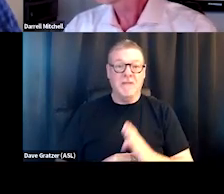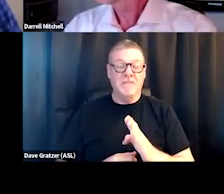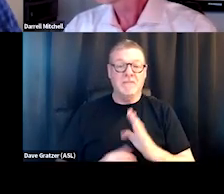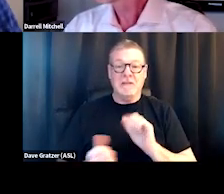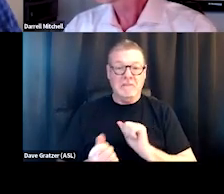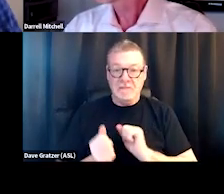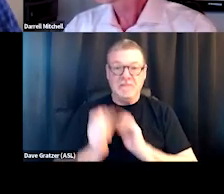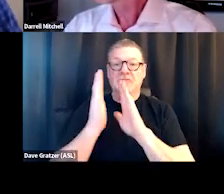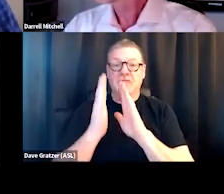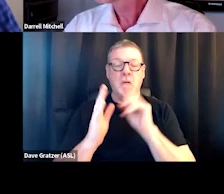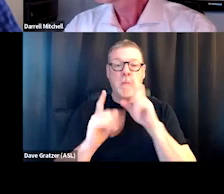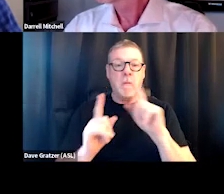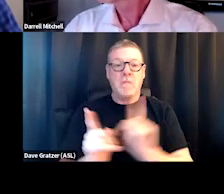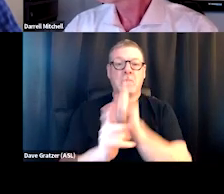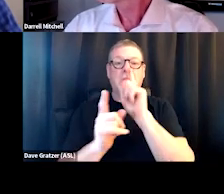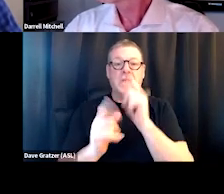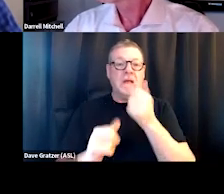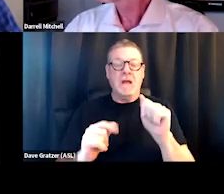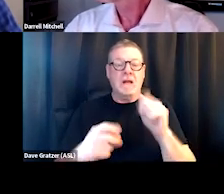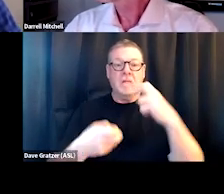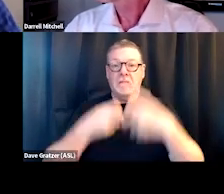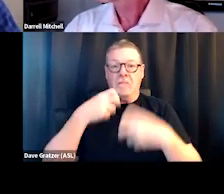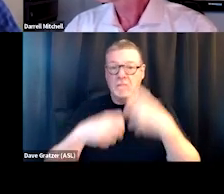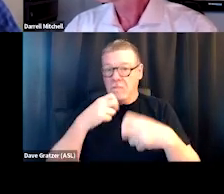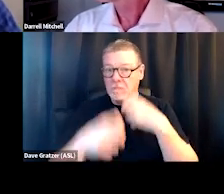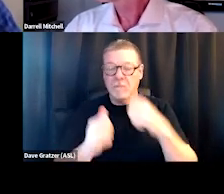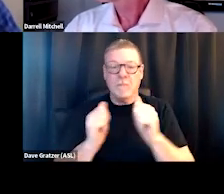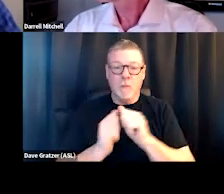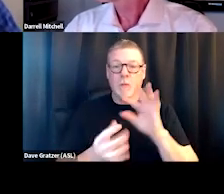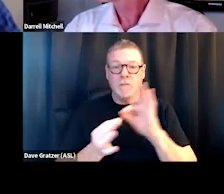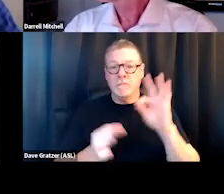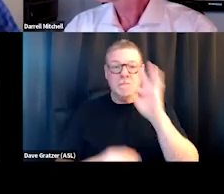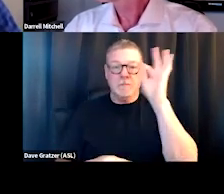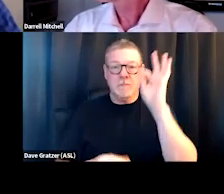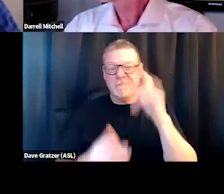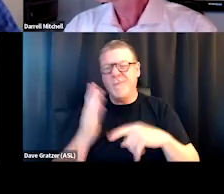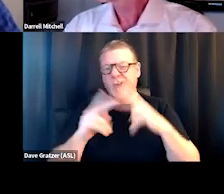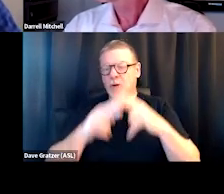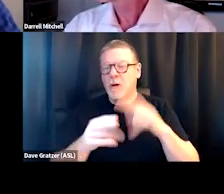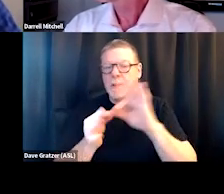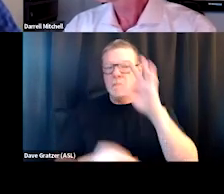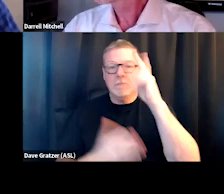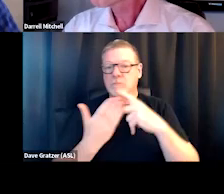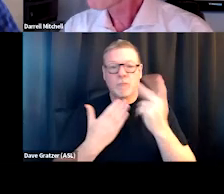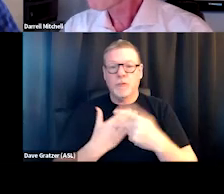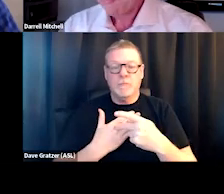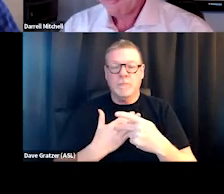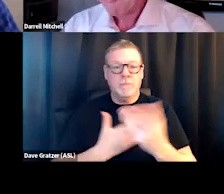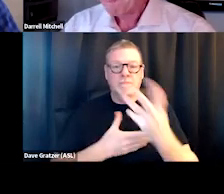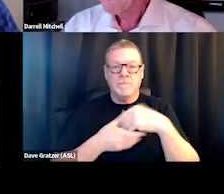or run into any conflict around bringing what's a so-called spiritual program into a secular environment.